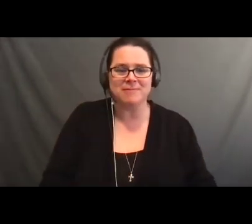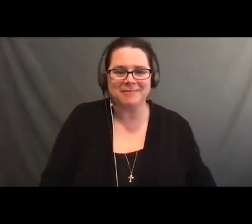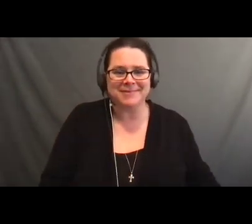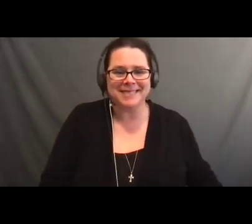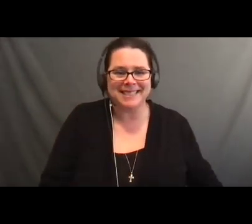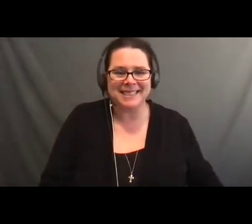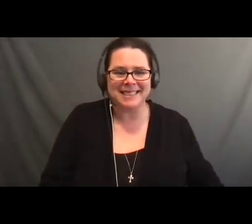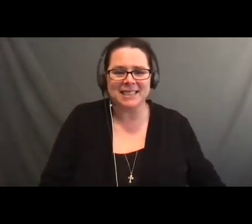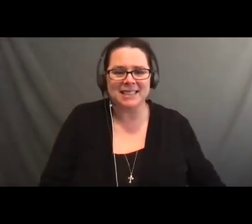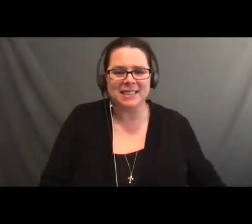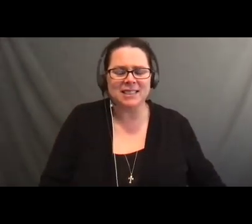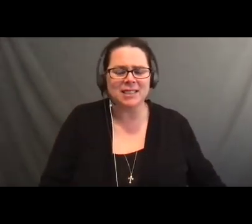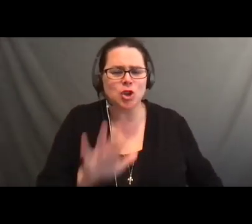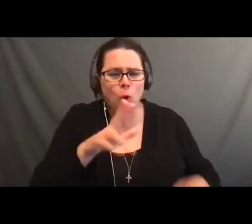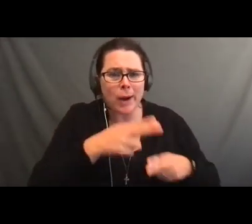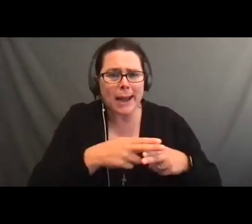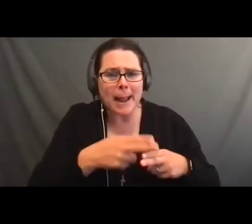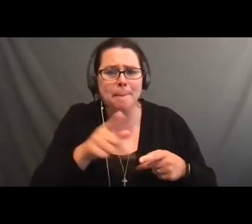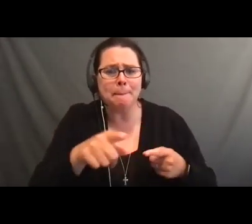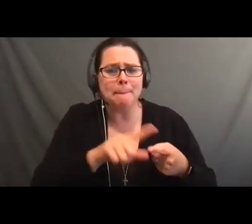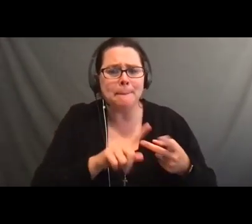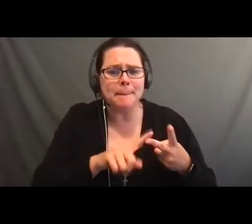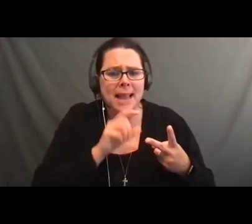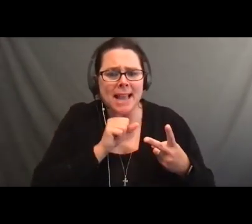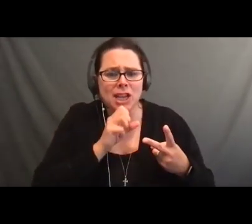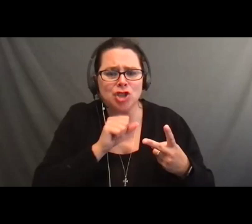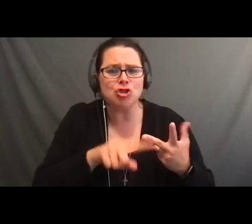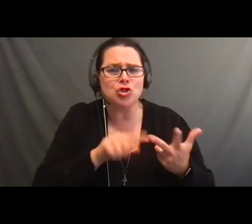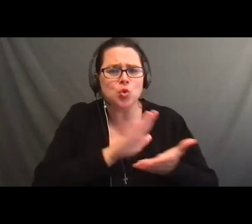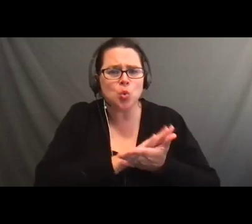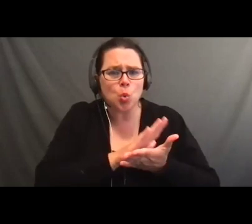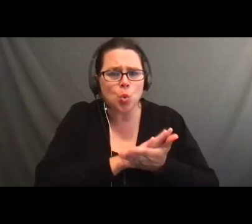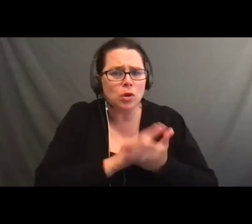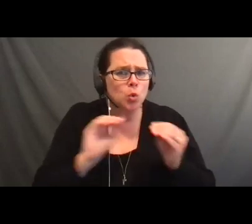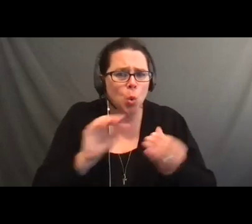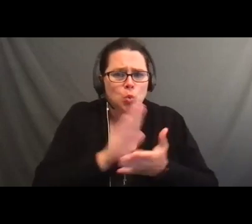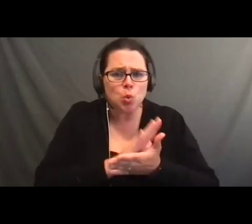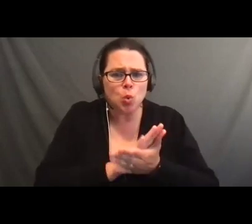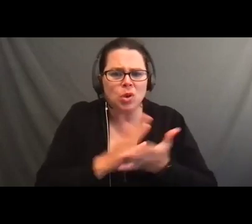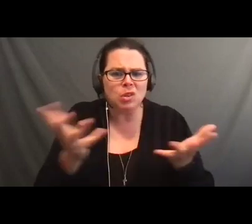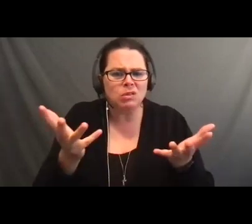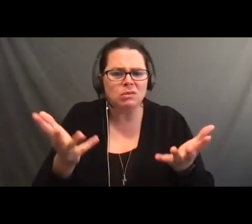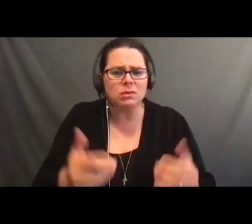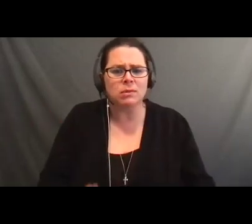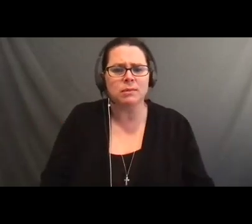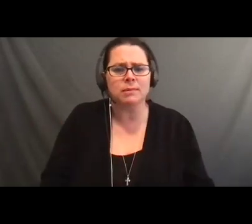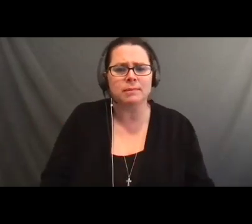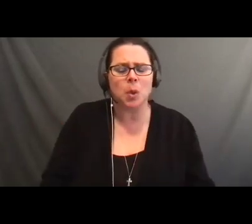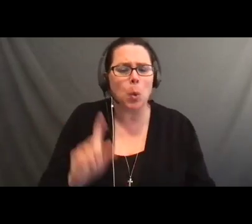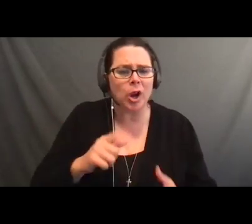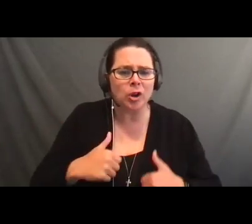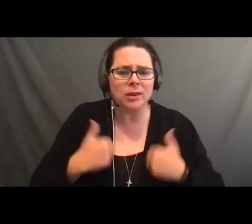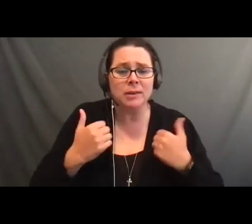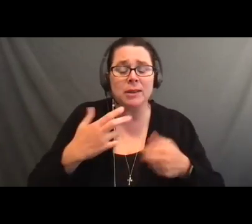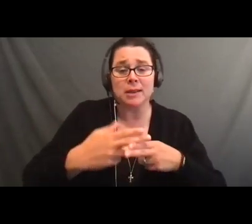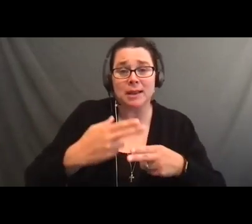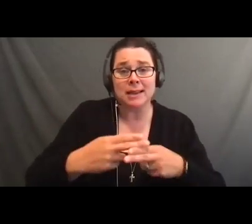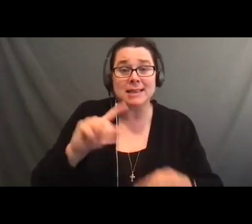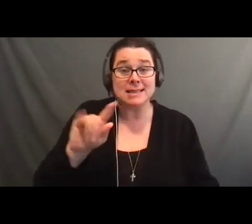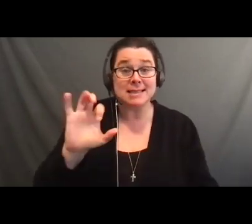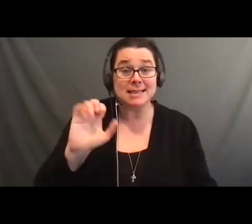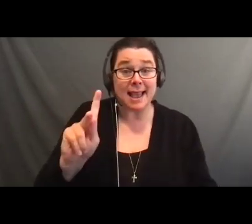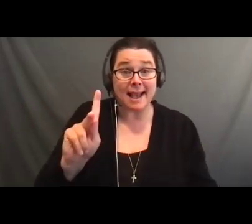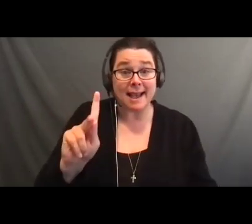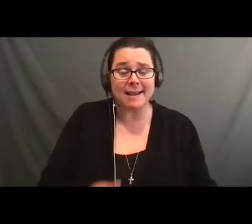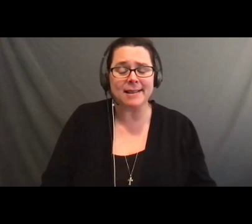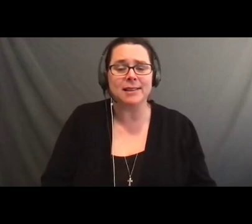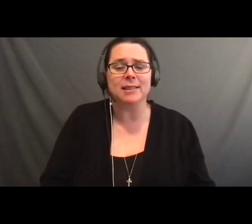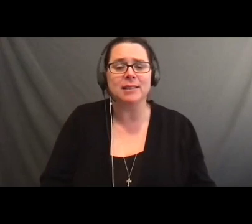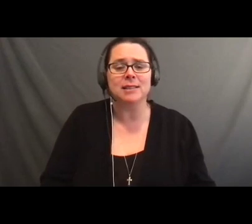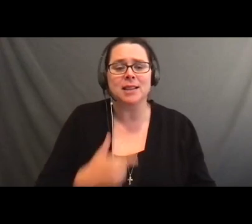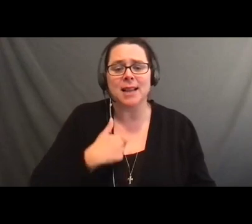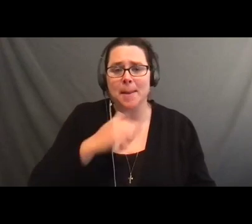yourself a lot of new fans. >> Eme: Yea! I love it.